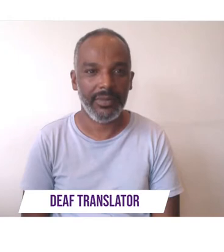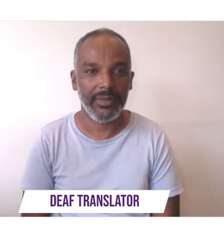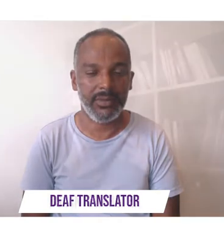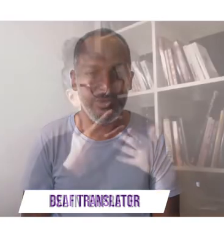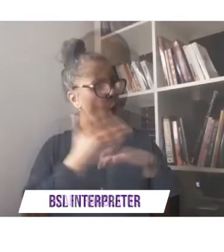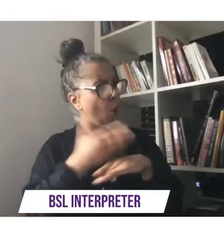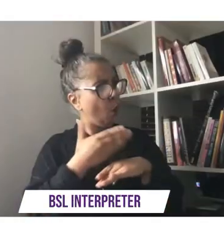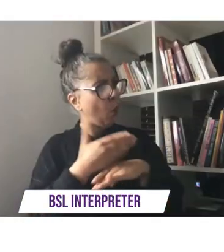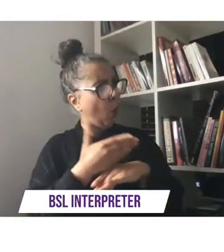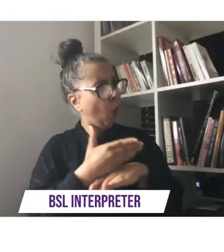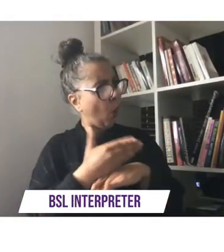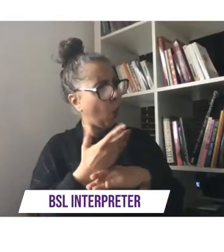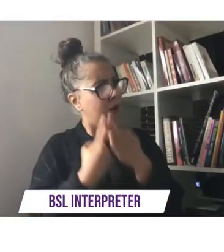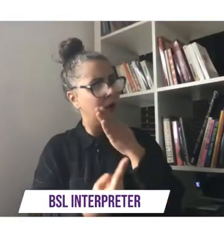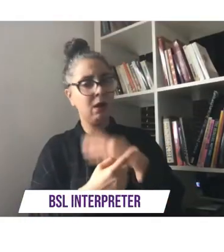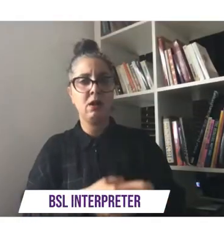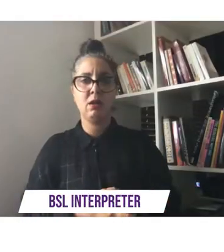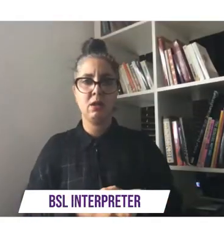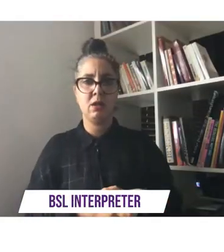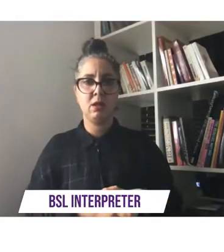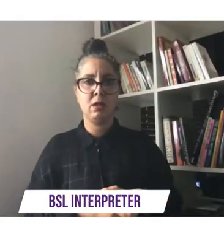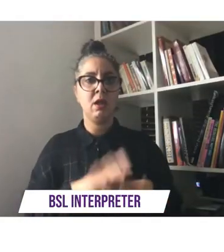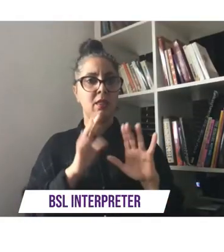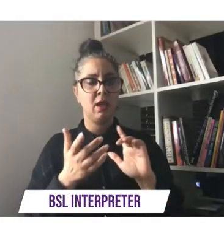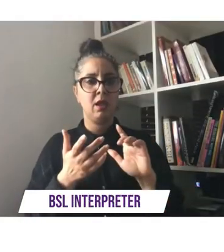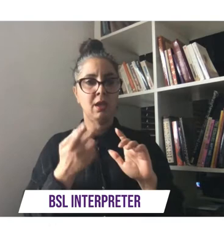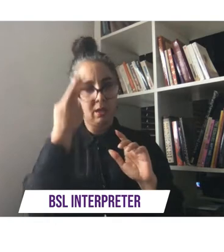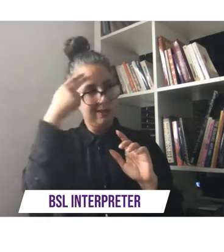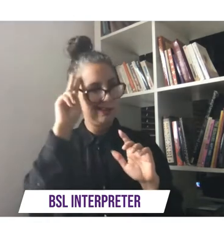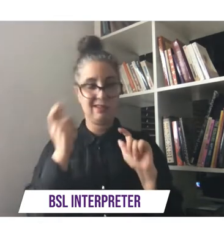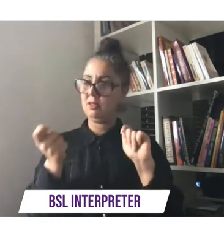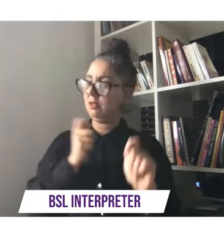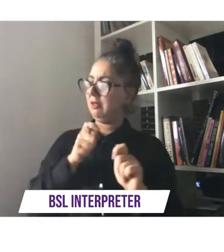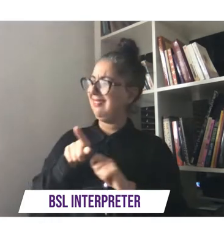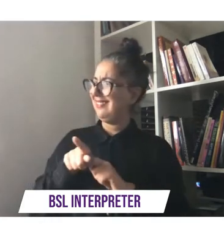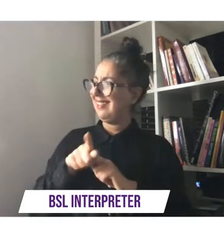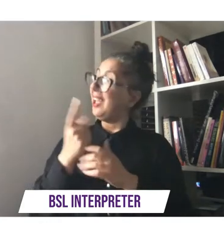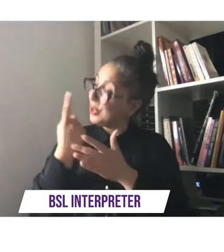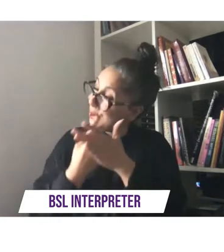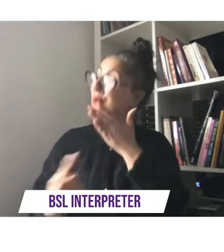and be independent then turn around and tell us that we are too independent for them to offer us